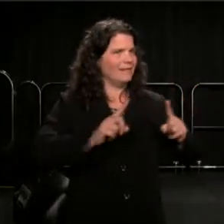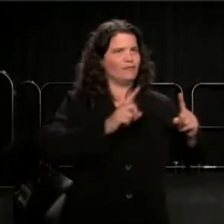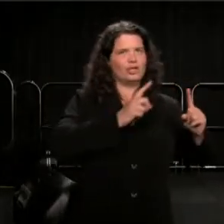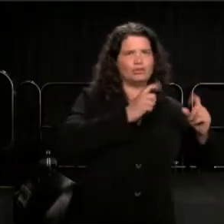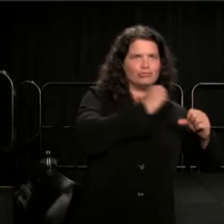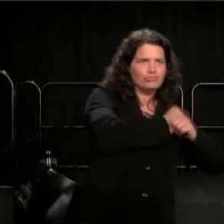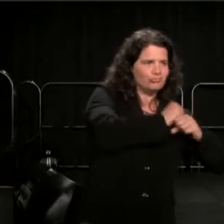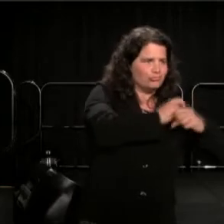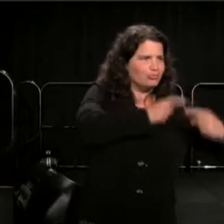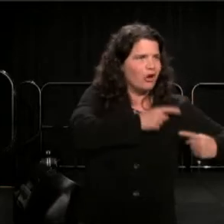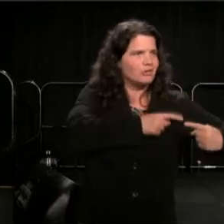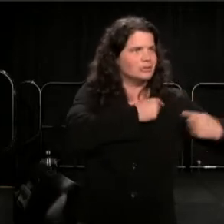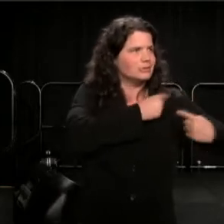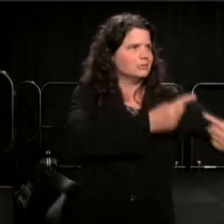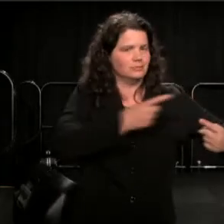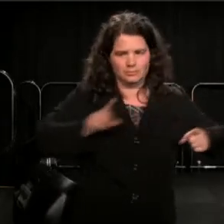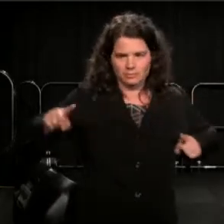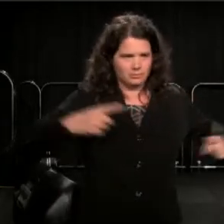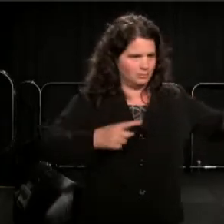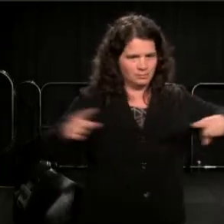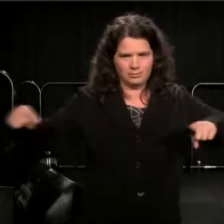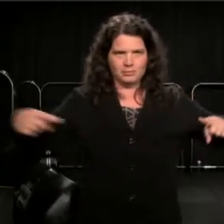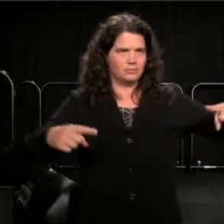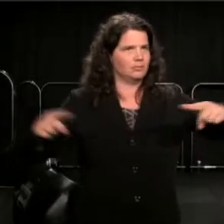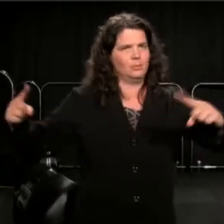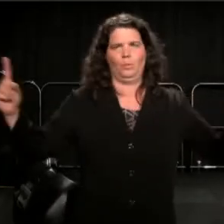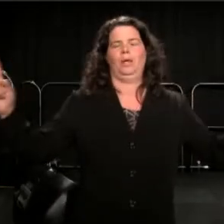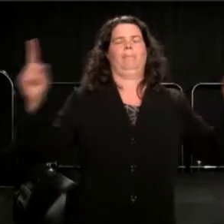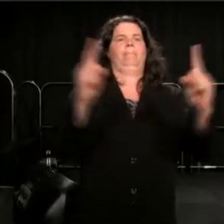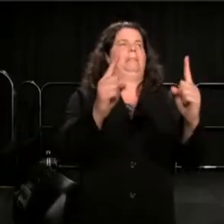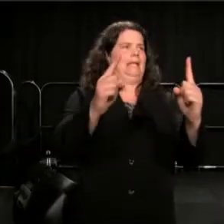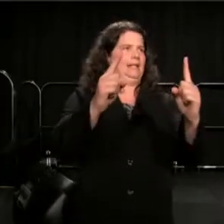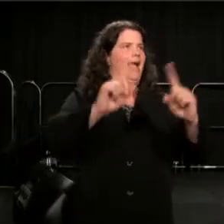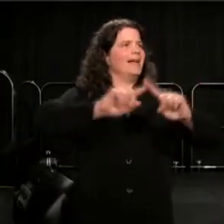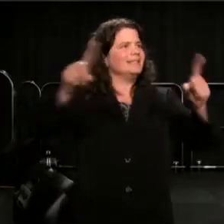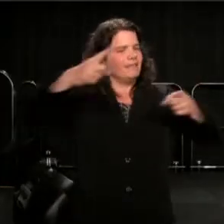We meet at different junctures in our histories.